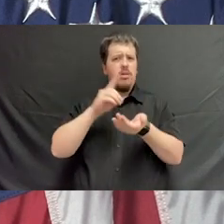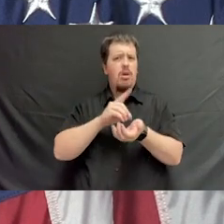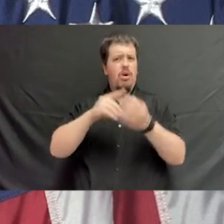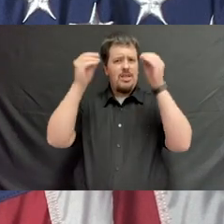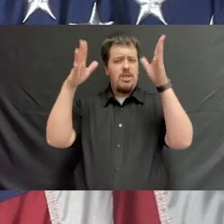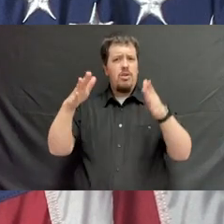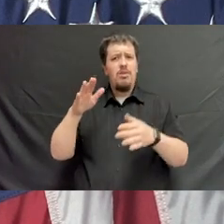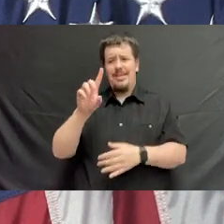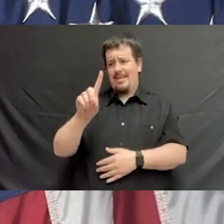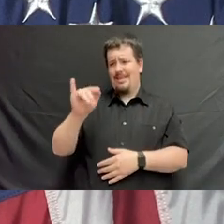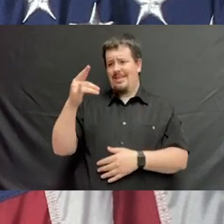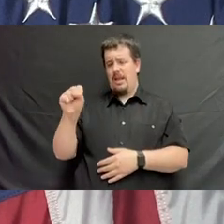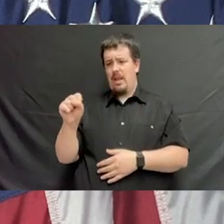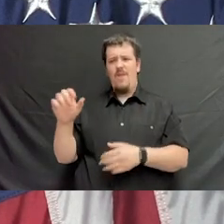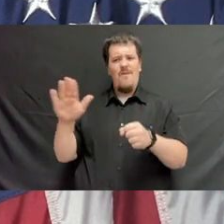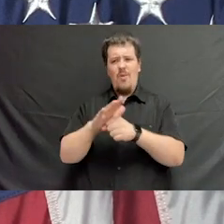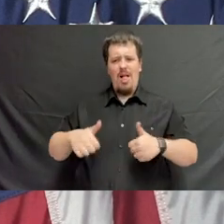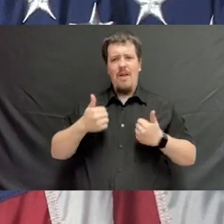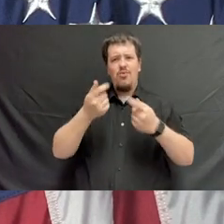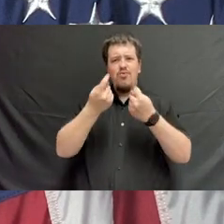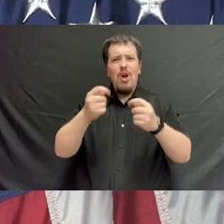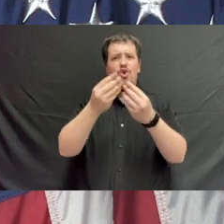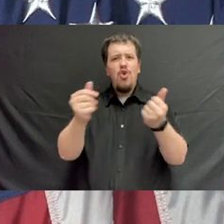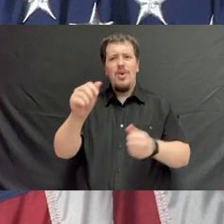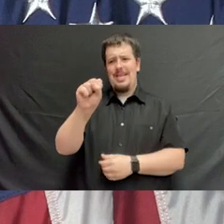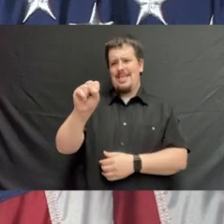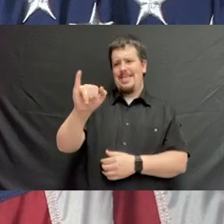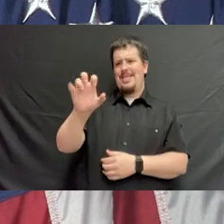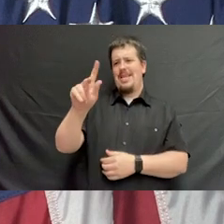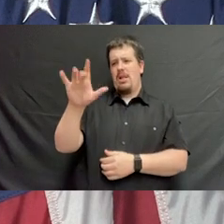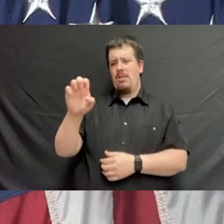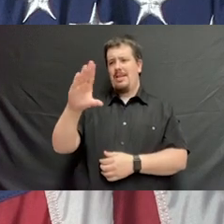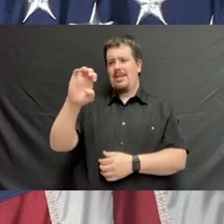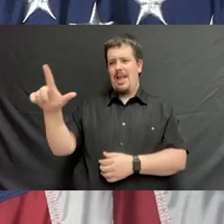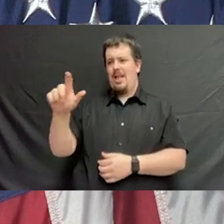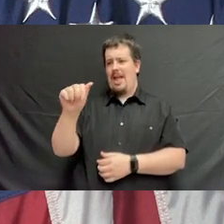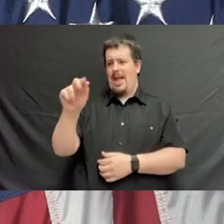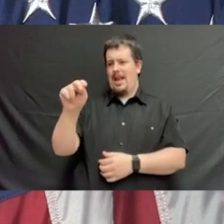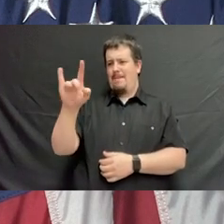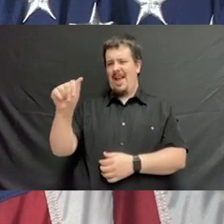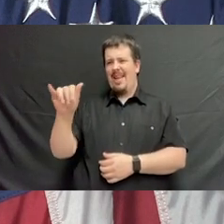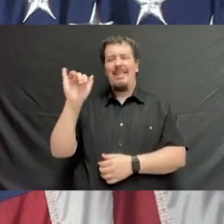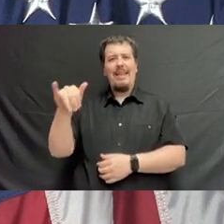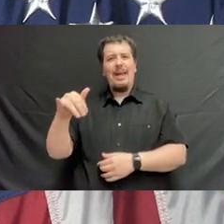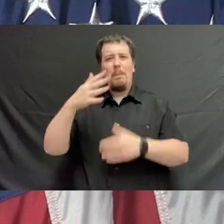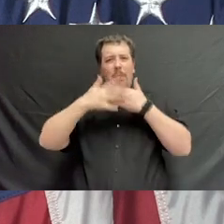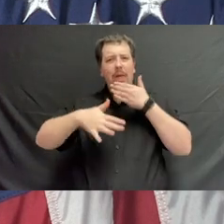spent his entire life trying to cure sickle cell anemia, which is a disease, an inherited disease that affects African-Americans.